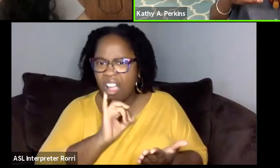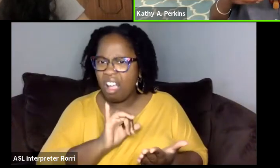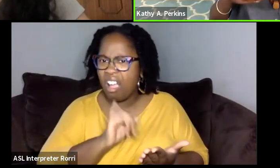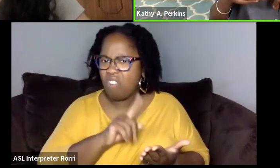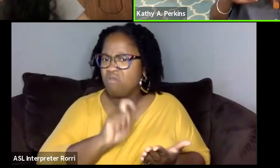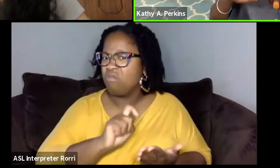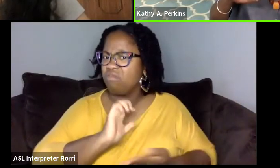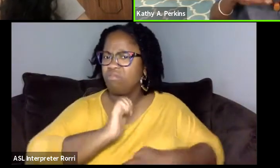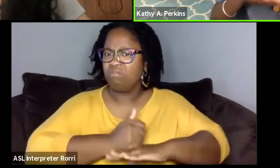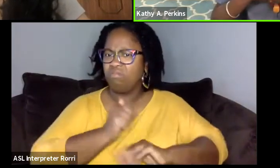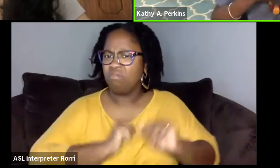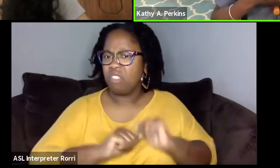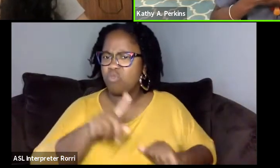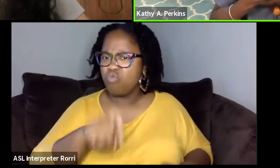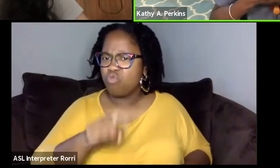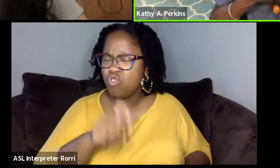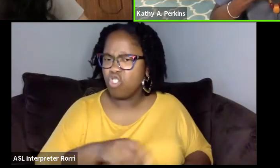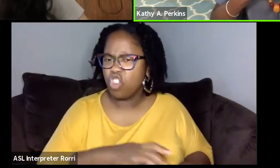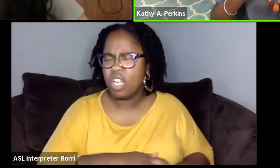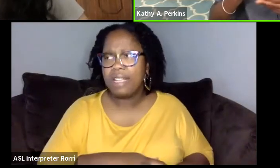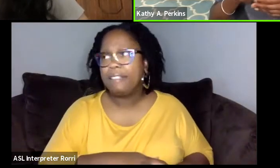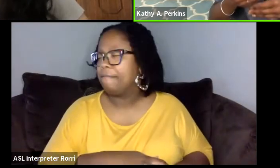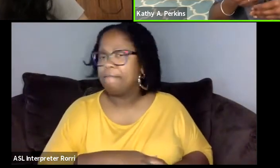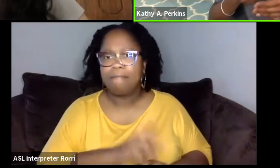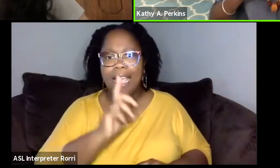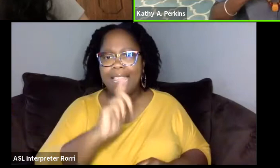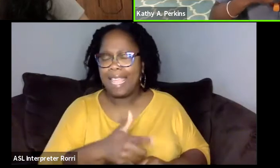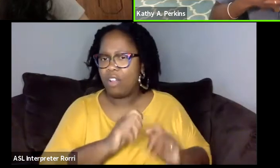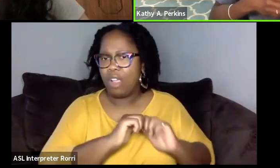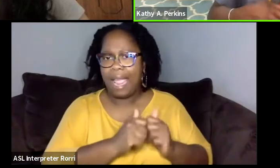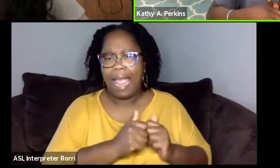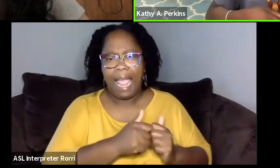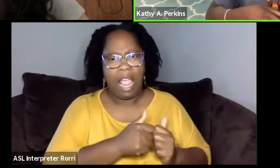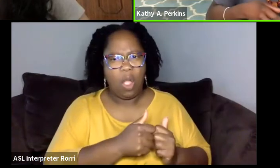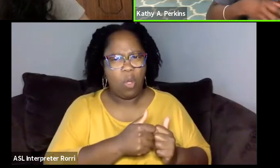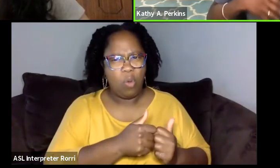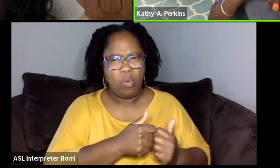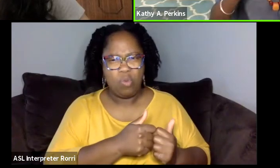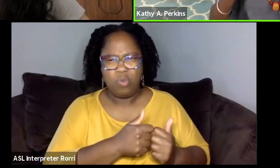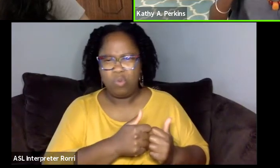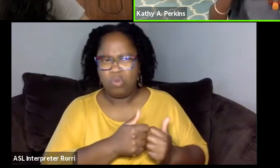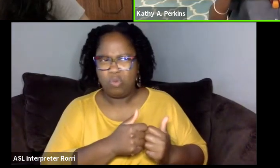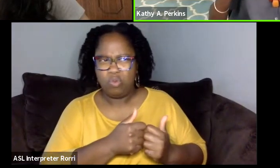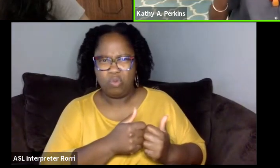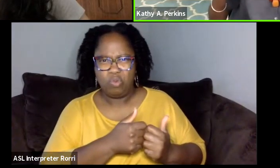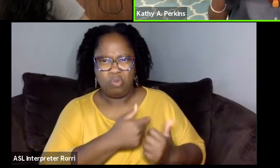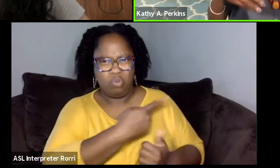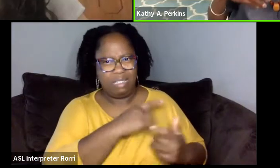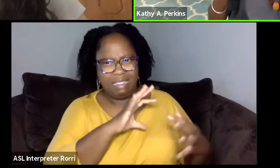And then I can't remember how we connected if it was through Doreen or whatever that she said, "Oh, Karishma,